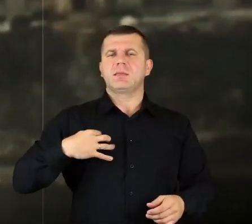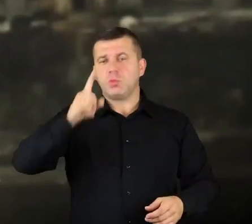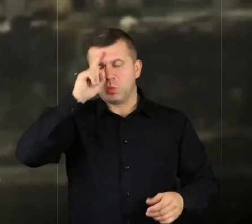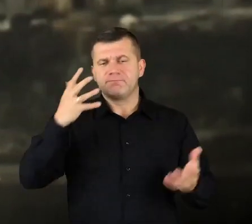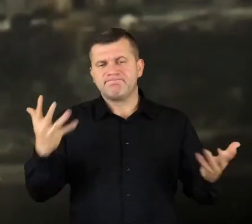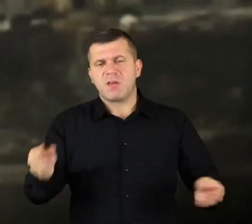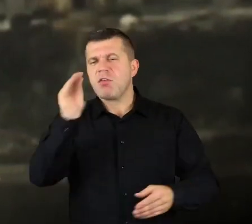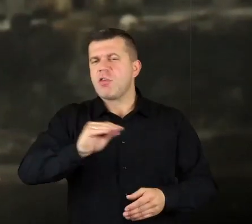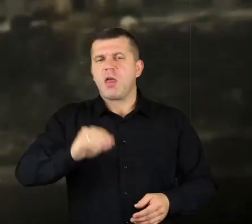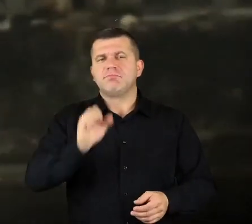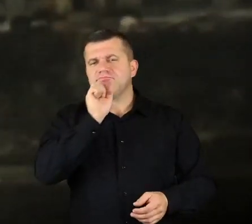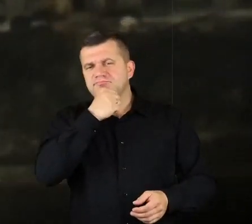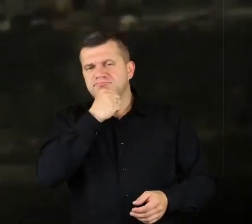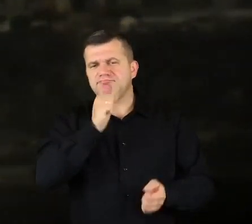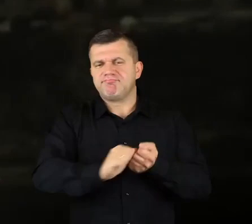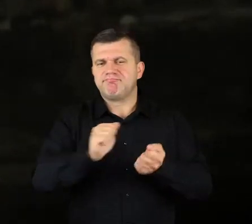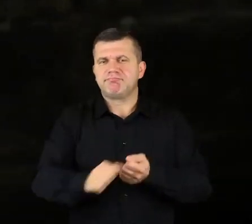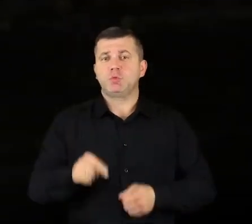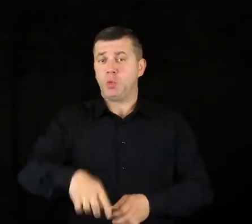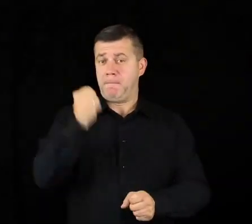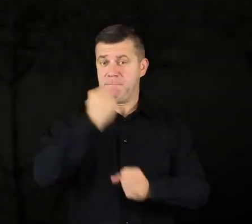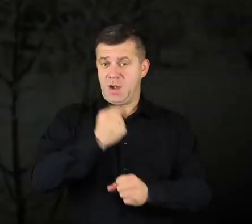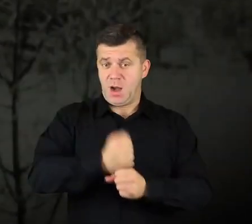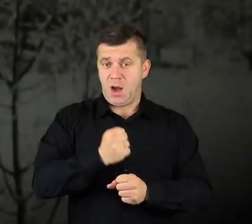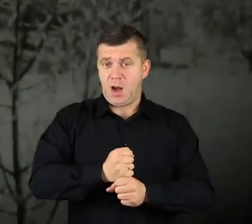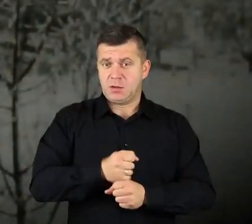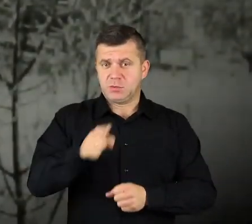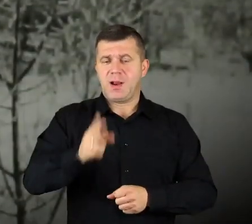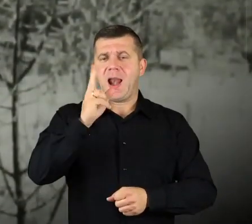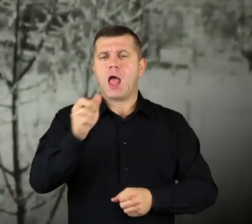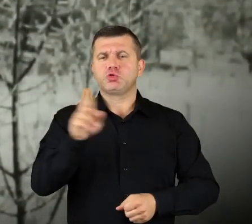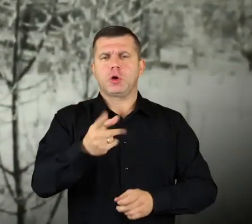Not yet unfortunately. Other than work, and this monastery – silence.